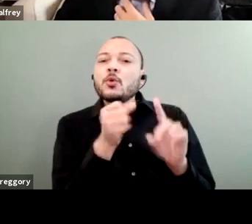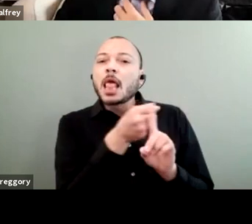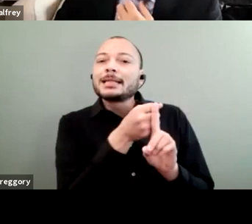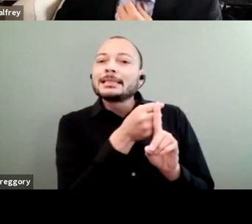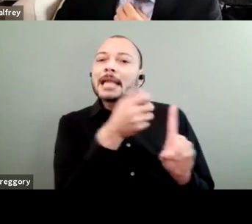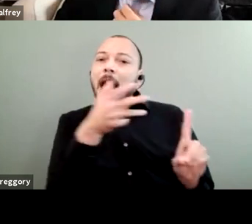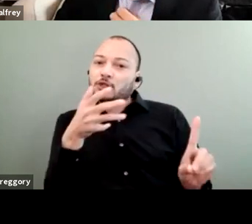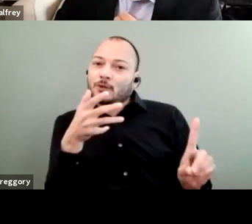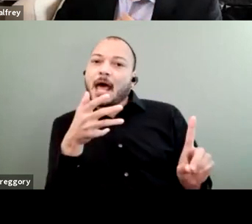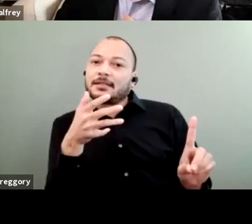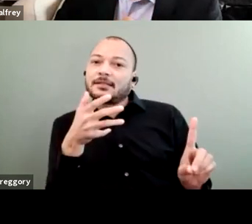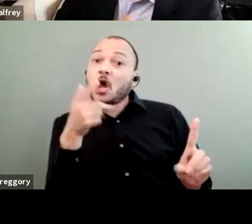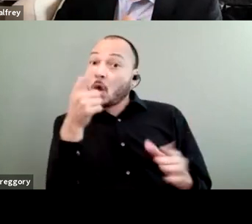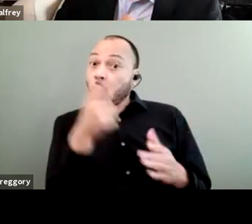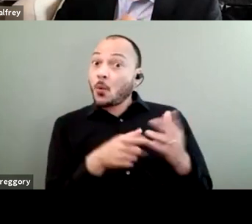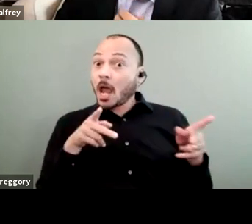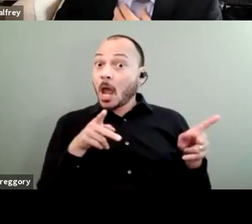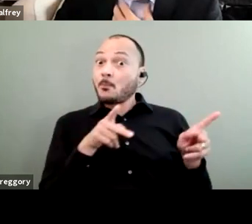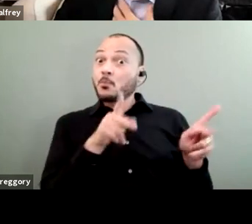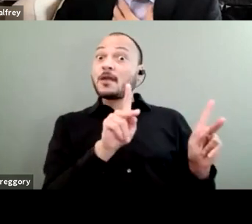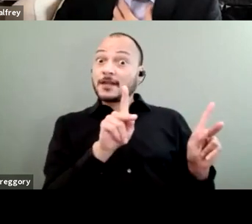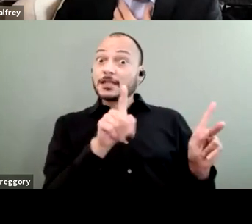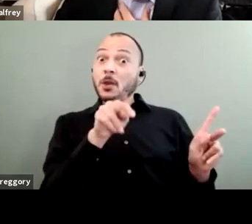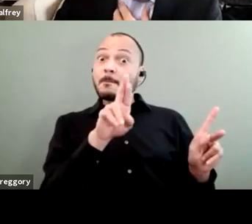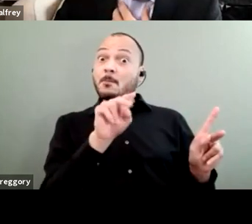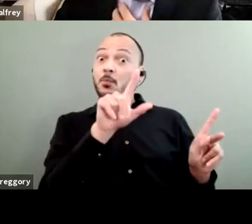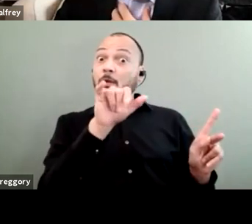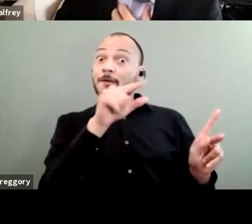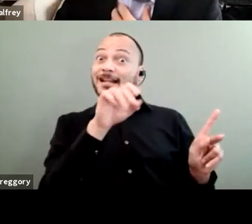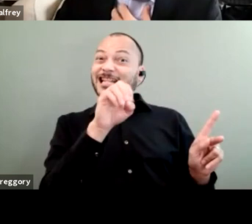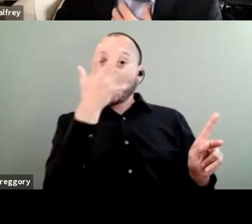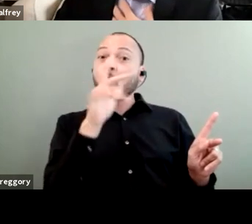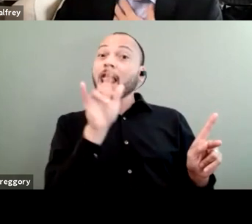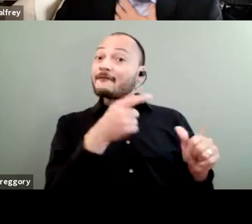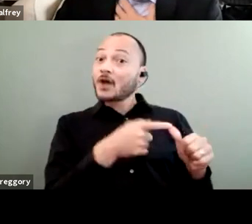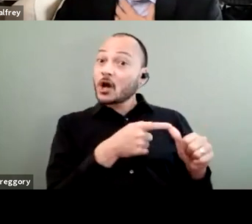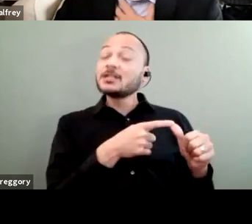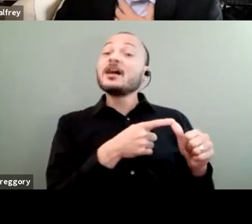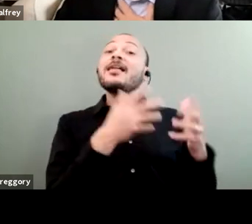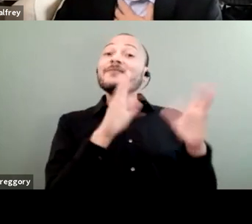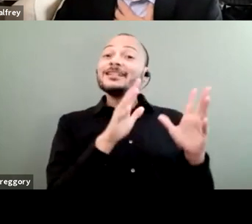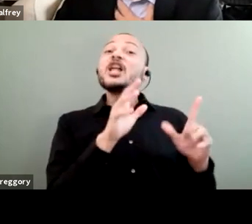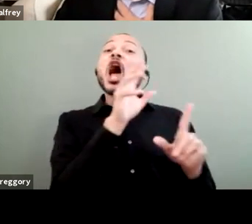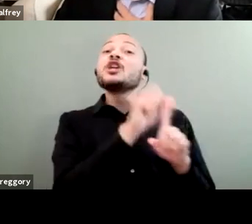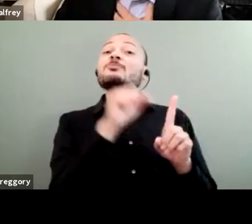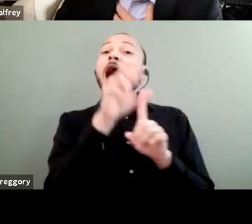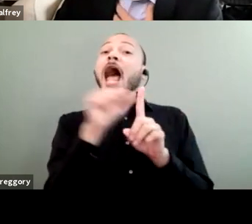what privileges looks like first and then subtract the things that vulnerable people don't have from that equation.